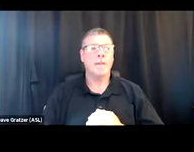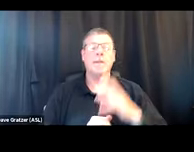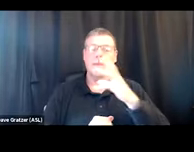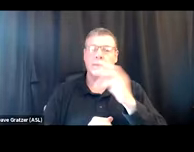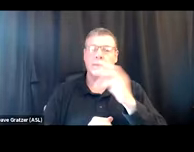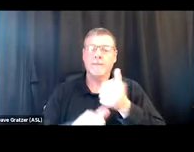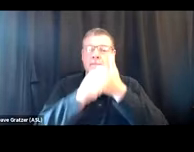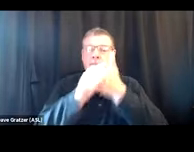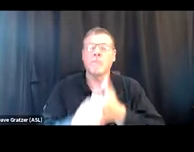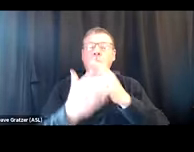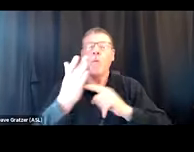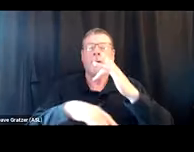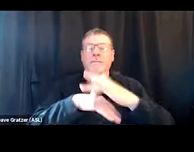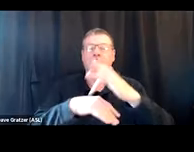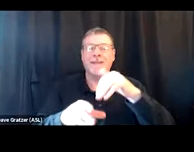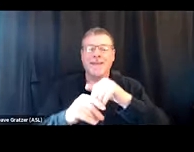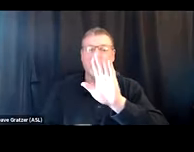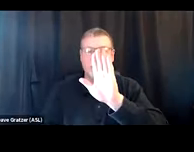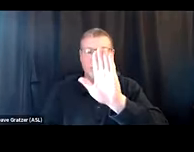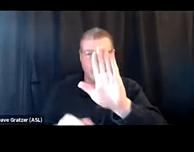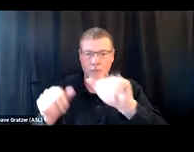with what's available in your community to help you get a better understanding